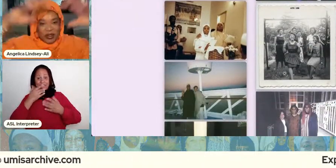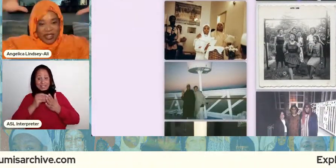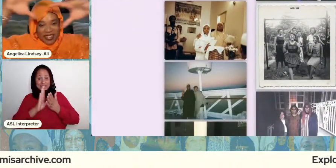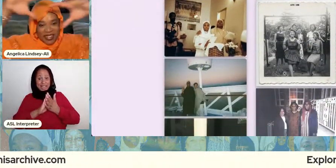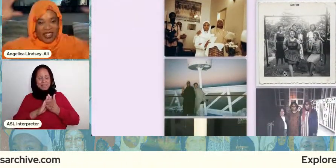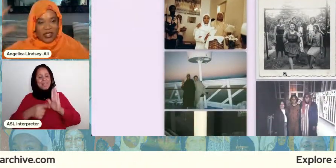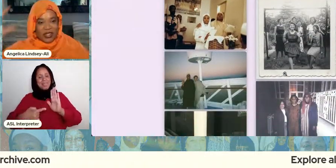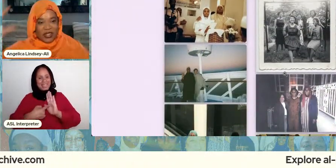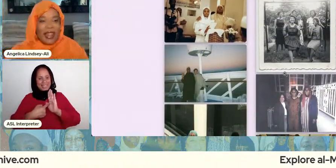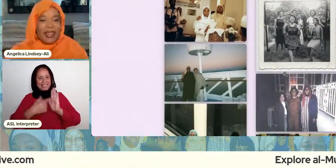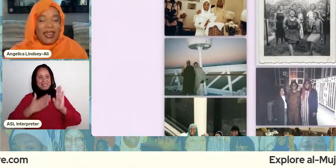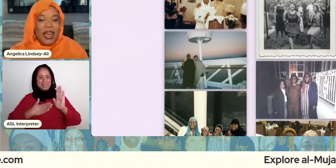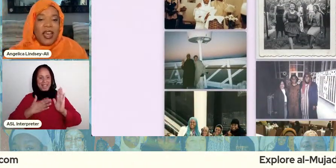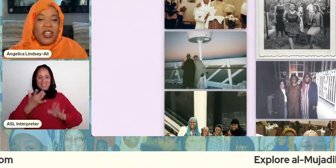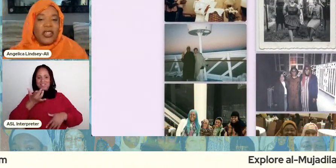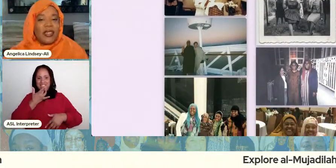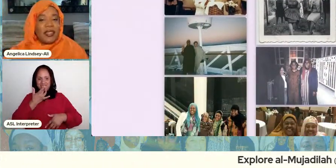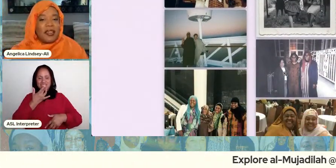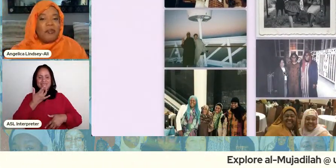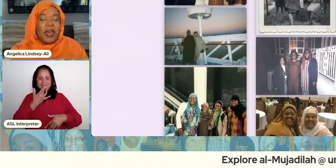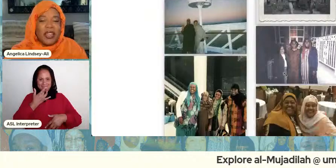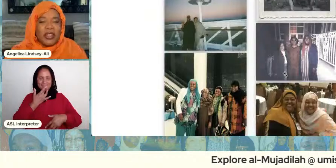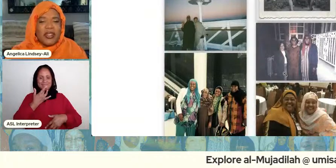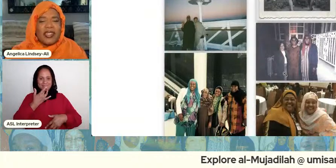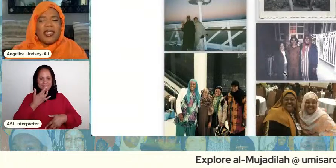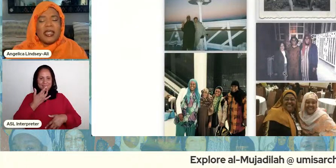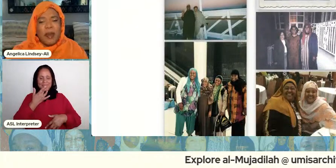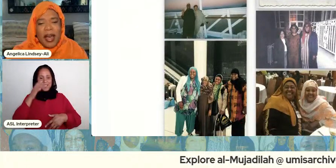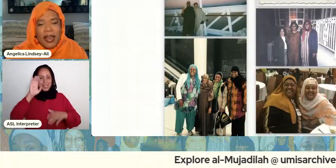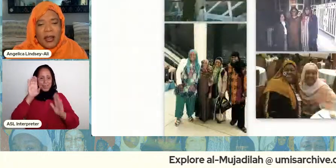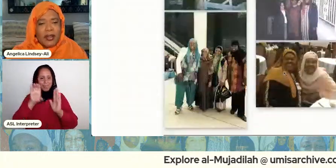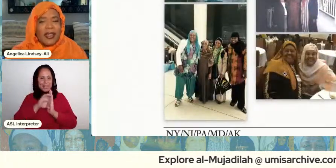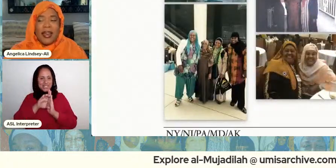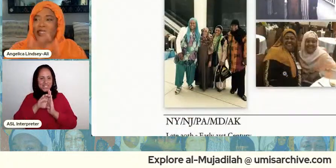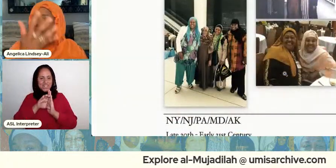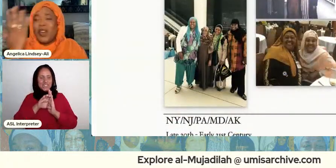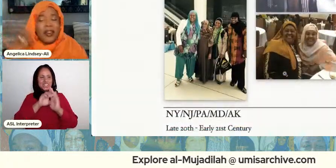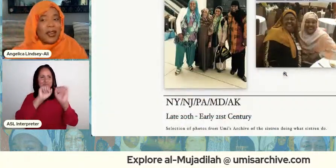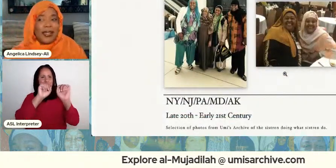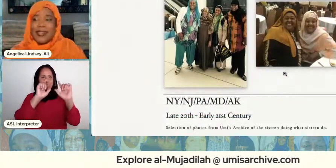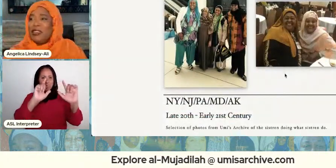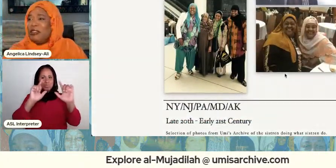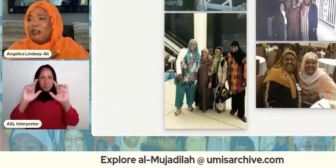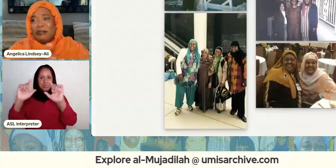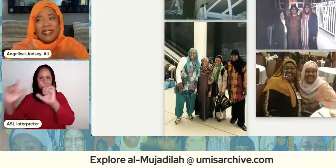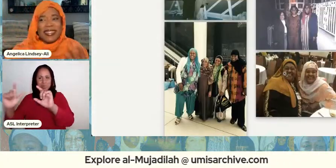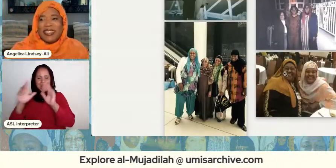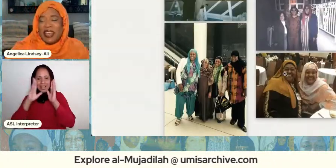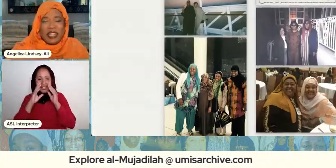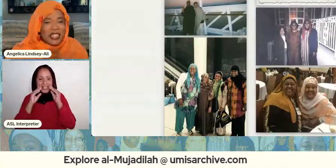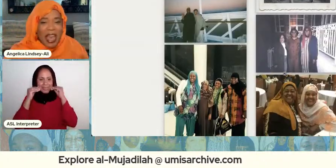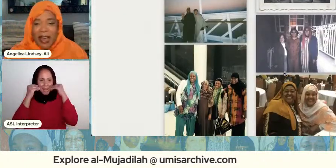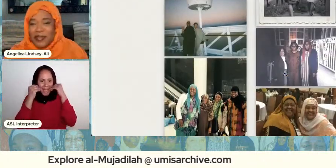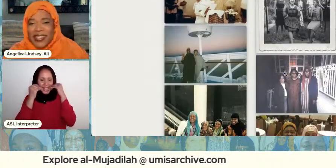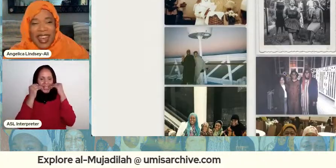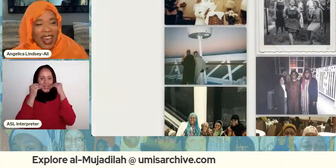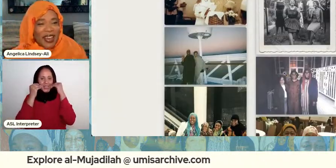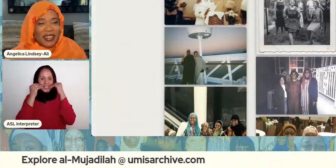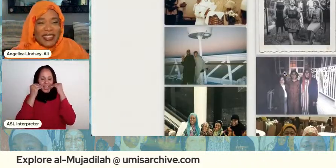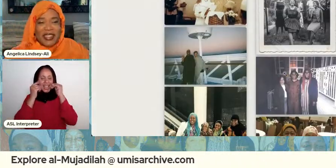you know in in totality just the pictures the smiles the various you know hijab styles and